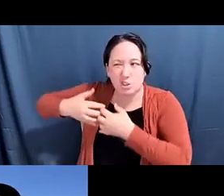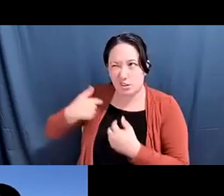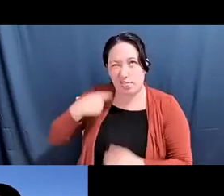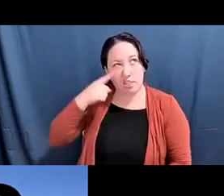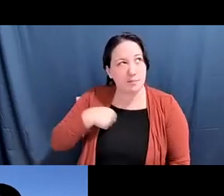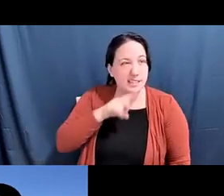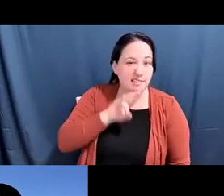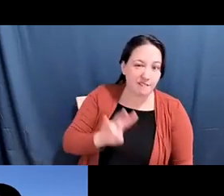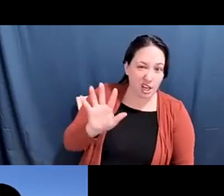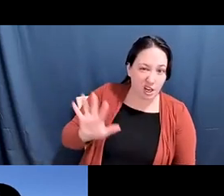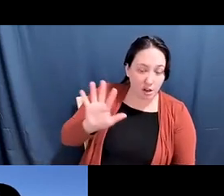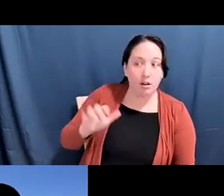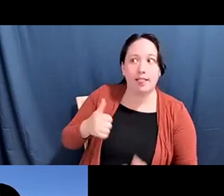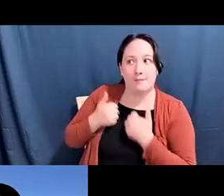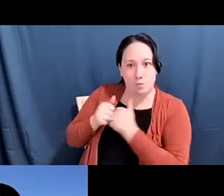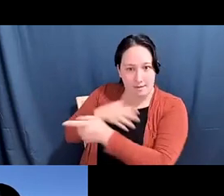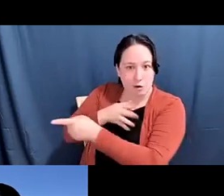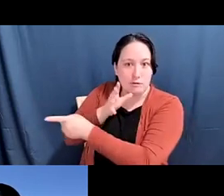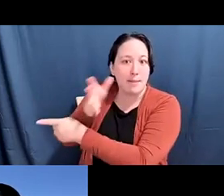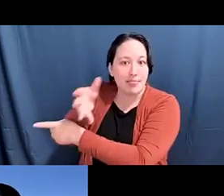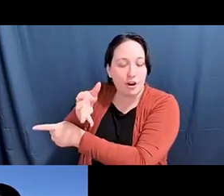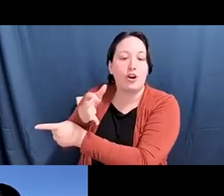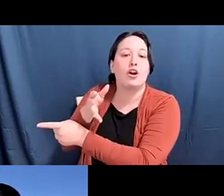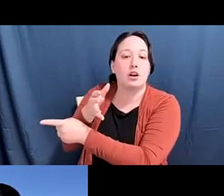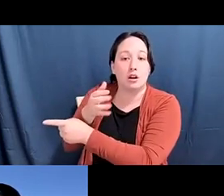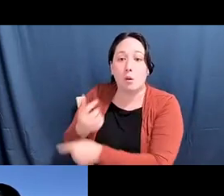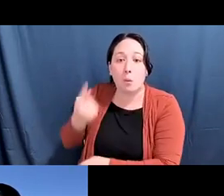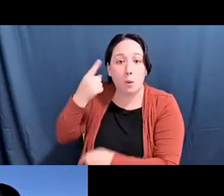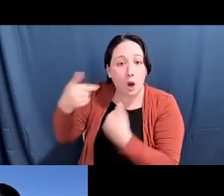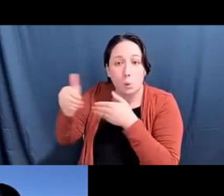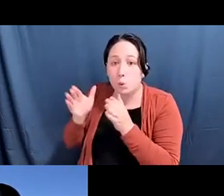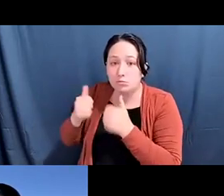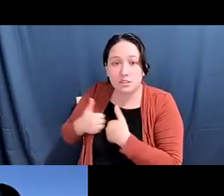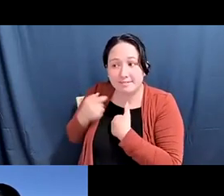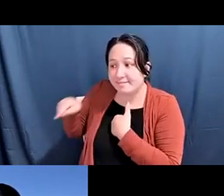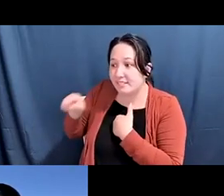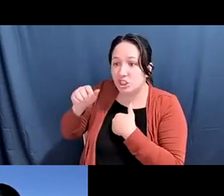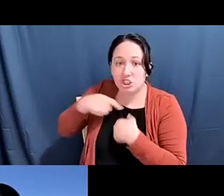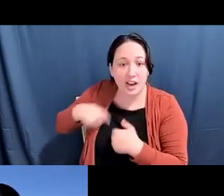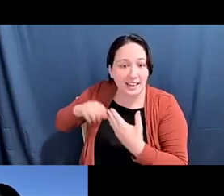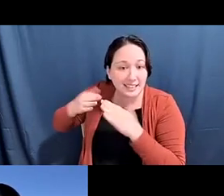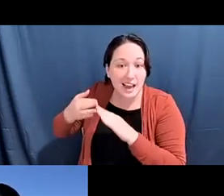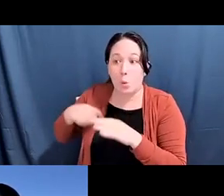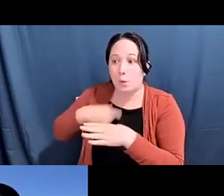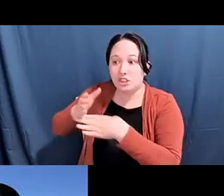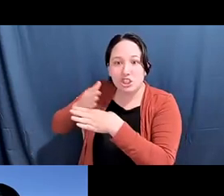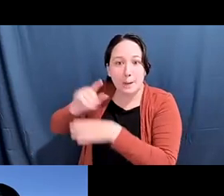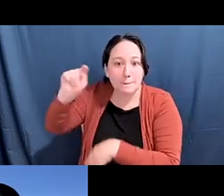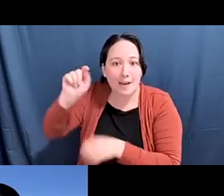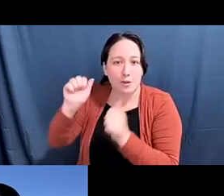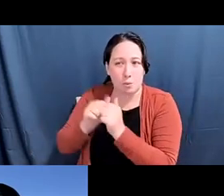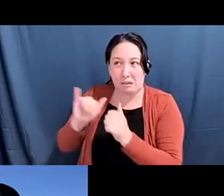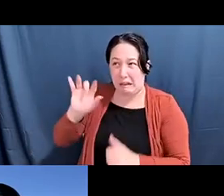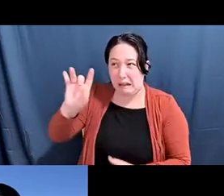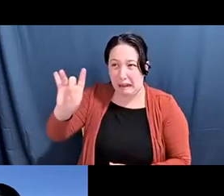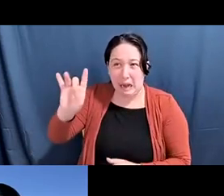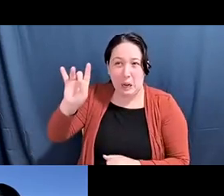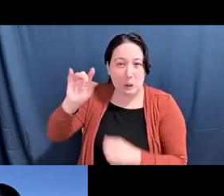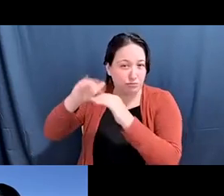pam tau lee: And living with her in the various single room occupancy is in Chinatown where we shared bathrooms with maybe up to eight or more other families.